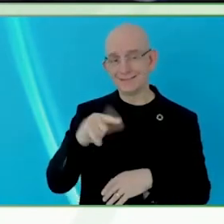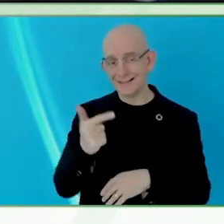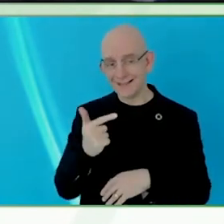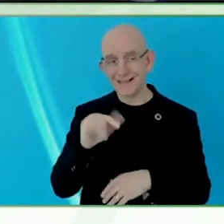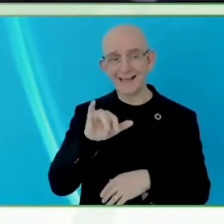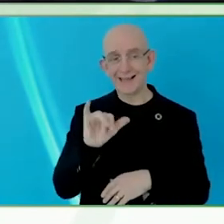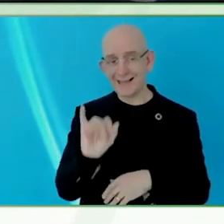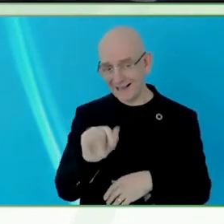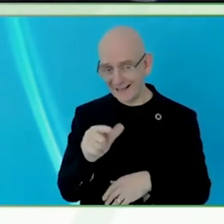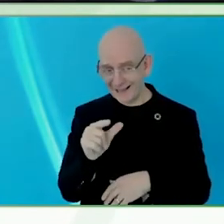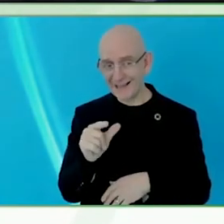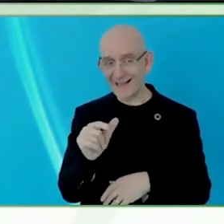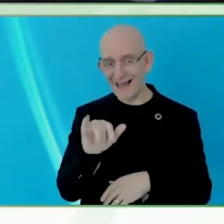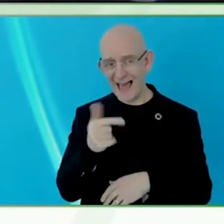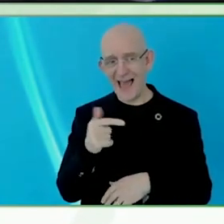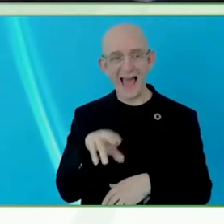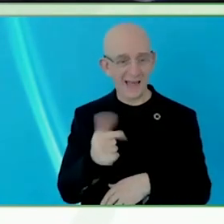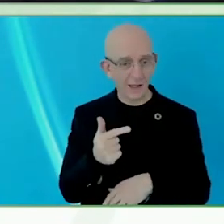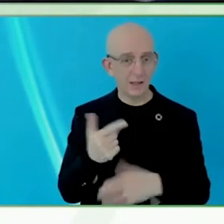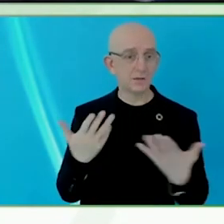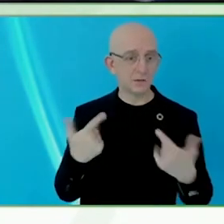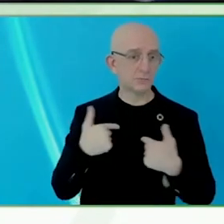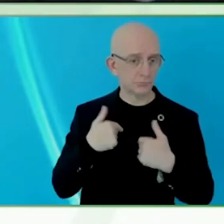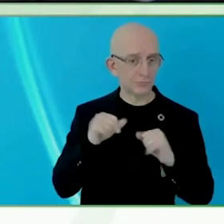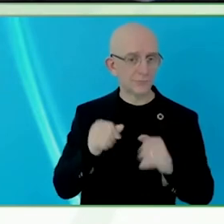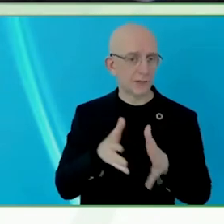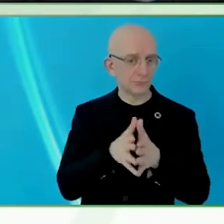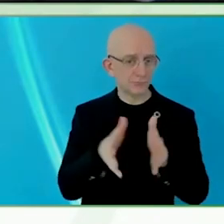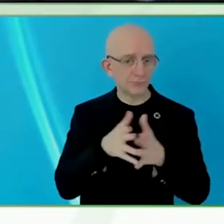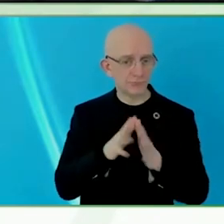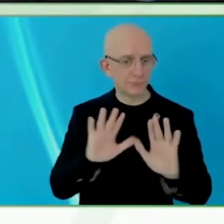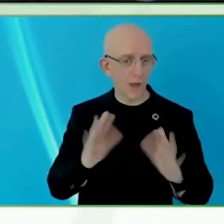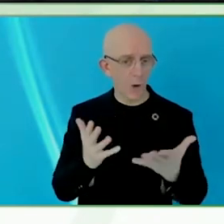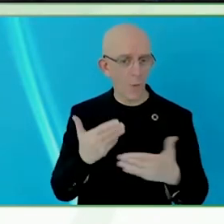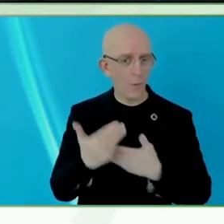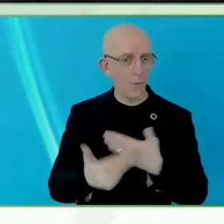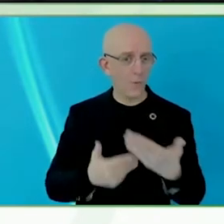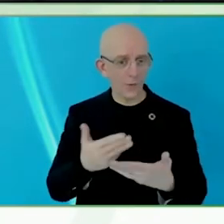And like you say, don't give up. The journey, it is a long way to go.